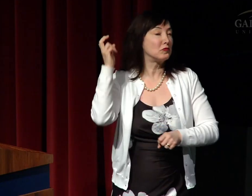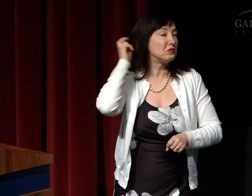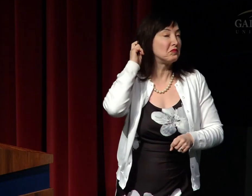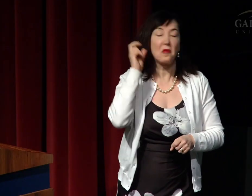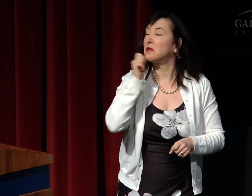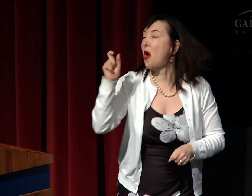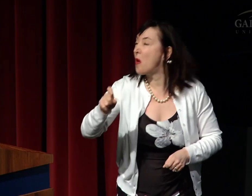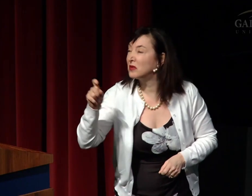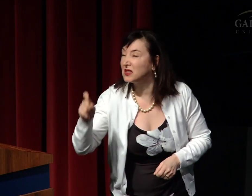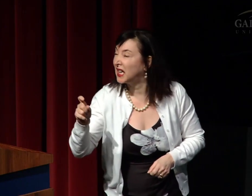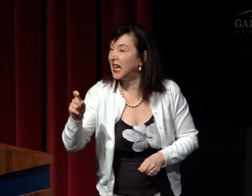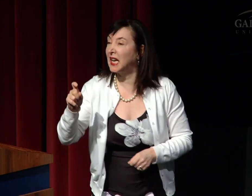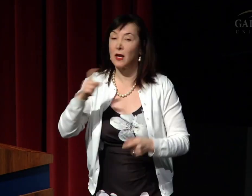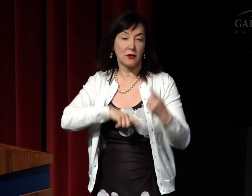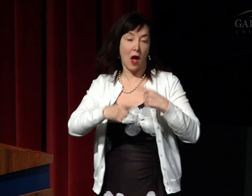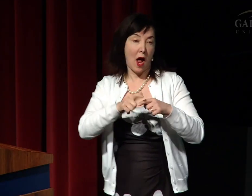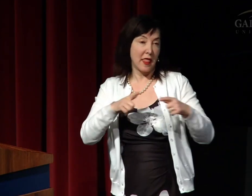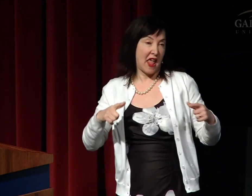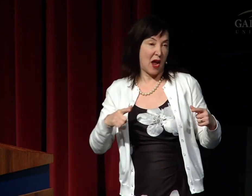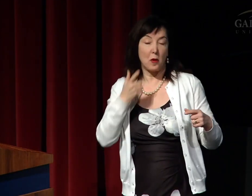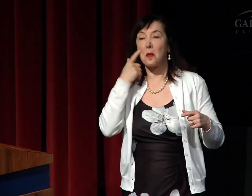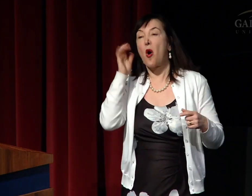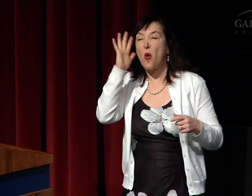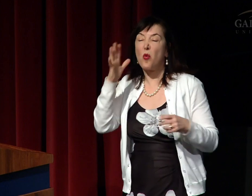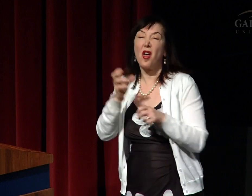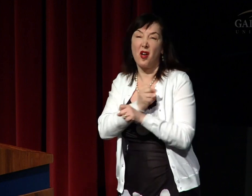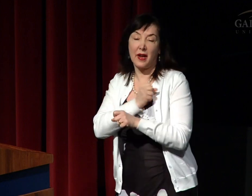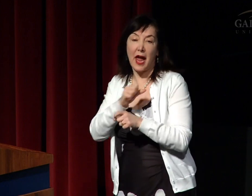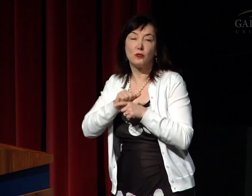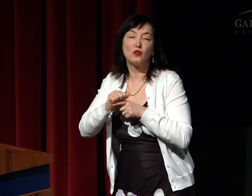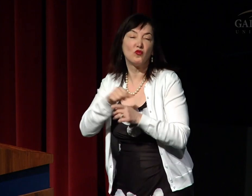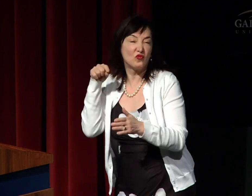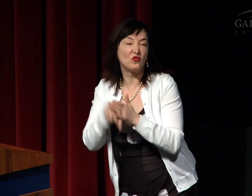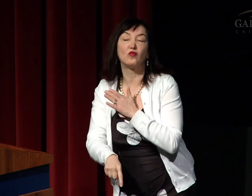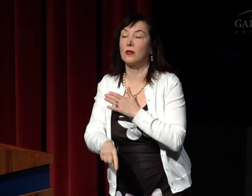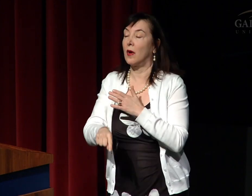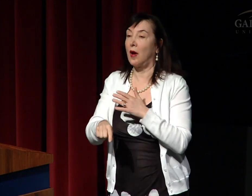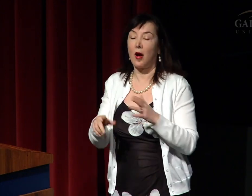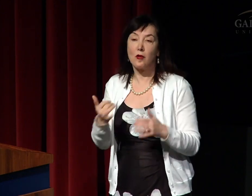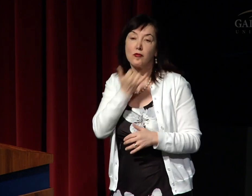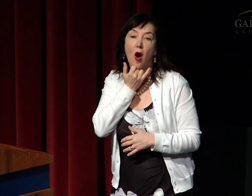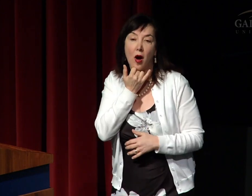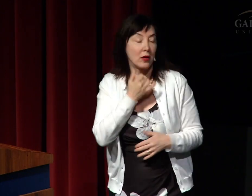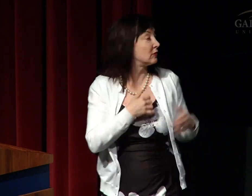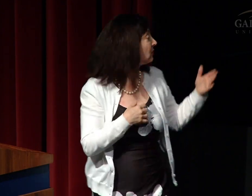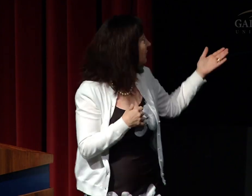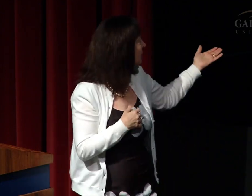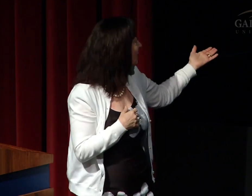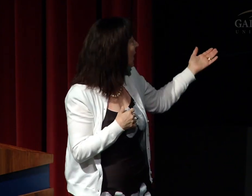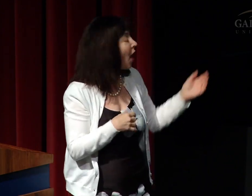cochlear implants don't need sign language exposure, that instead they only need intensive speech training. This is wrong.